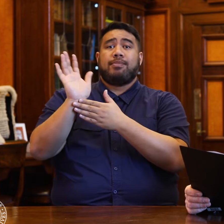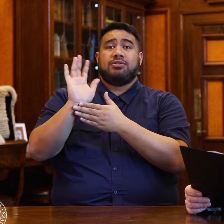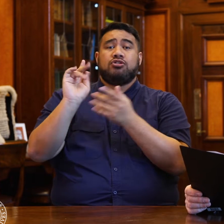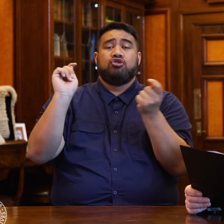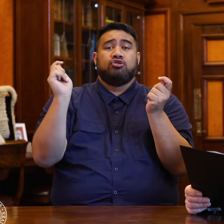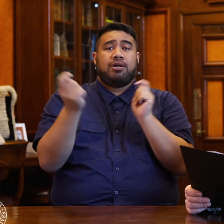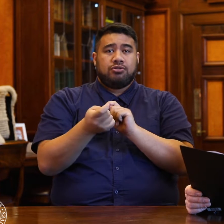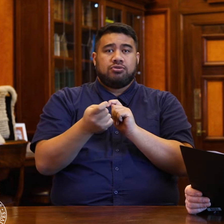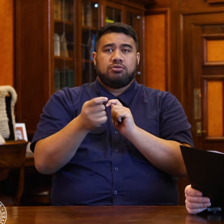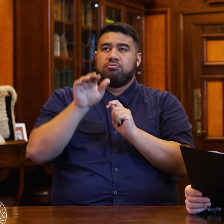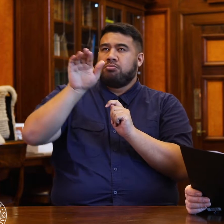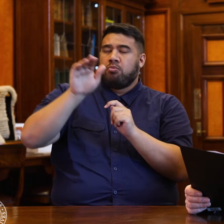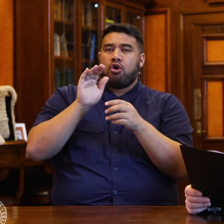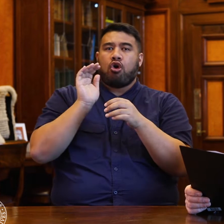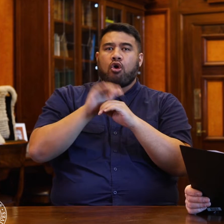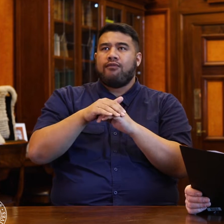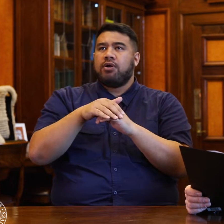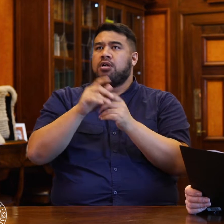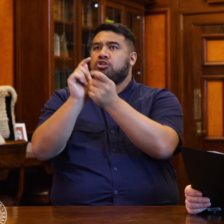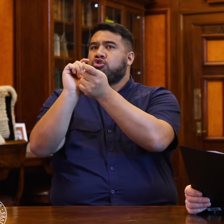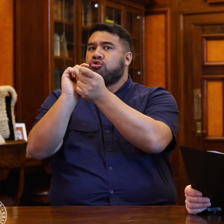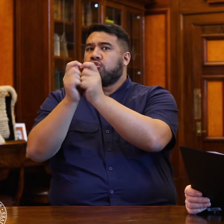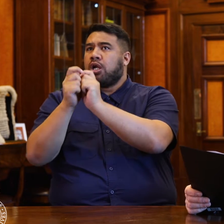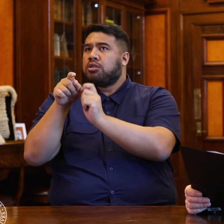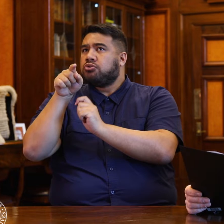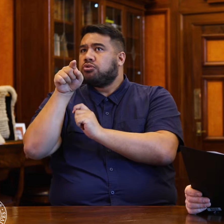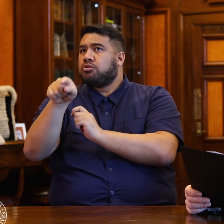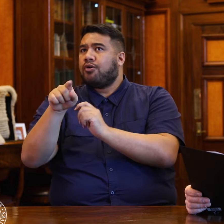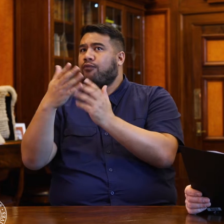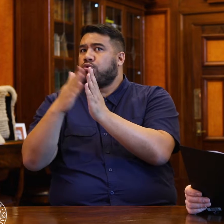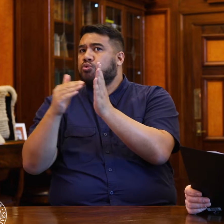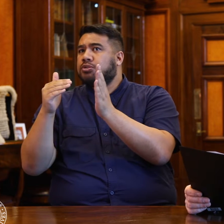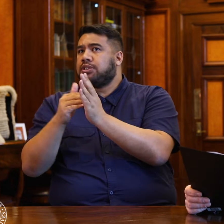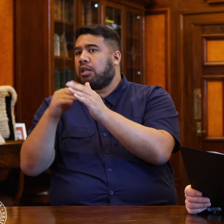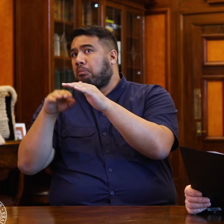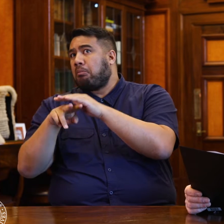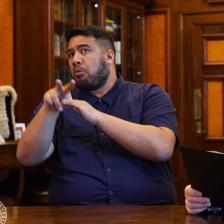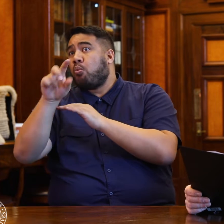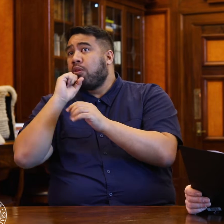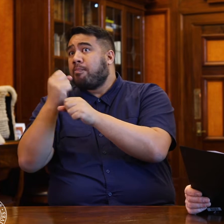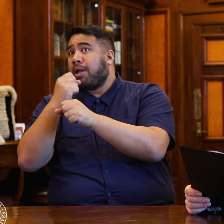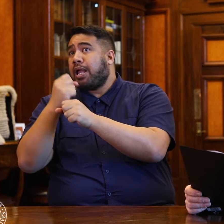to the impact of changes that New Zealand is planning to make, and what the impact will be